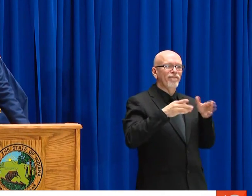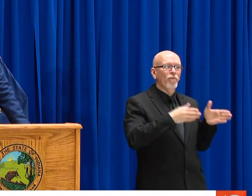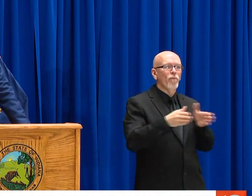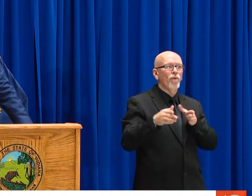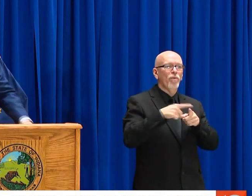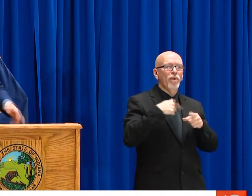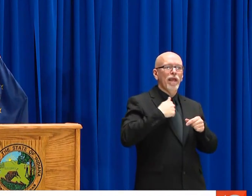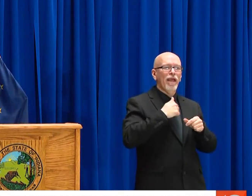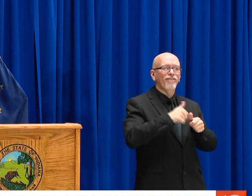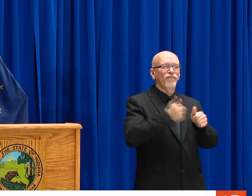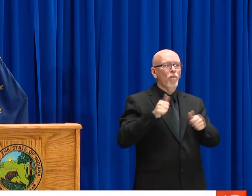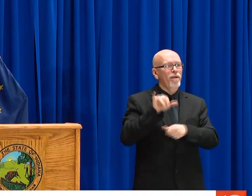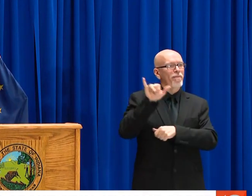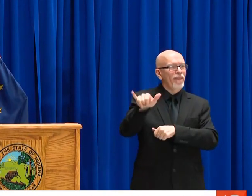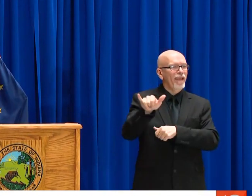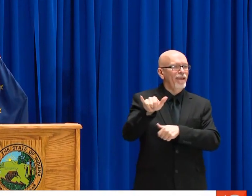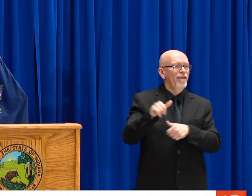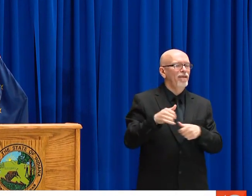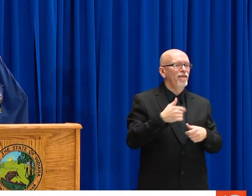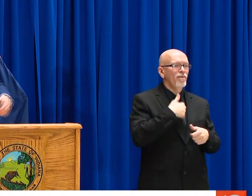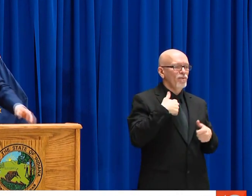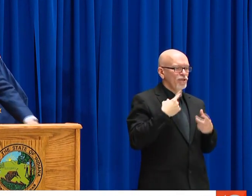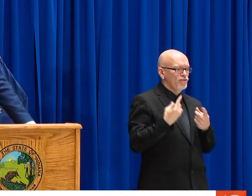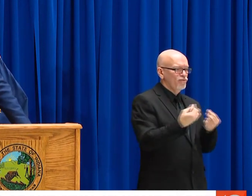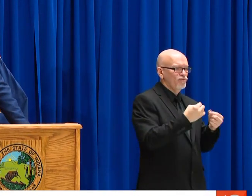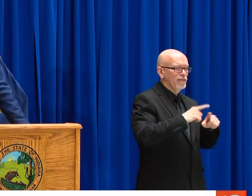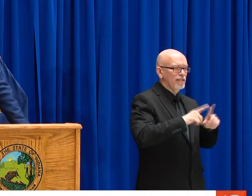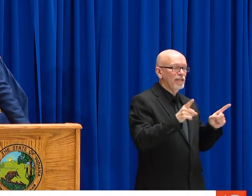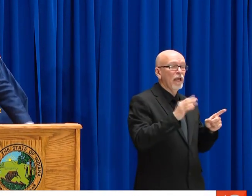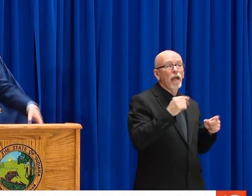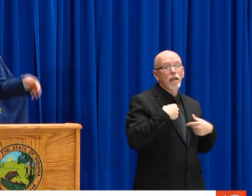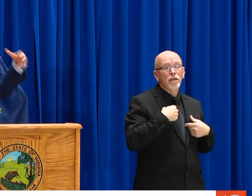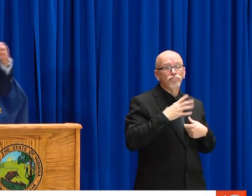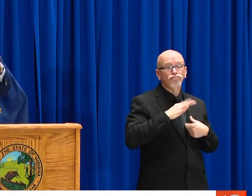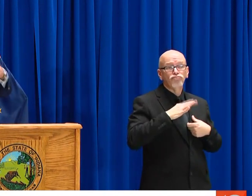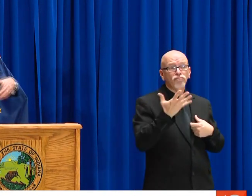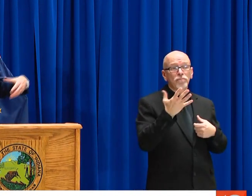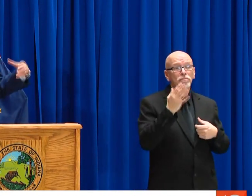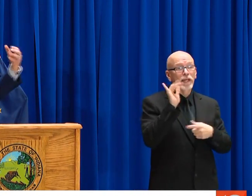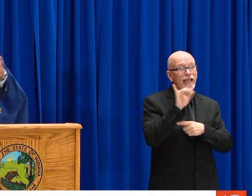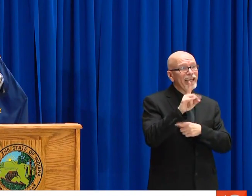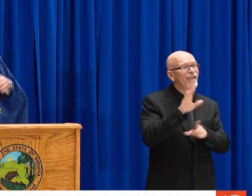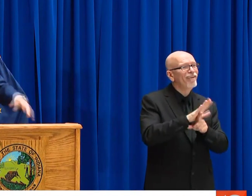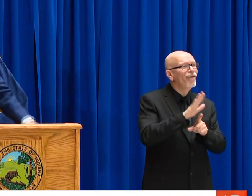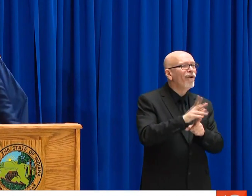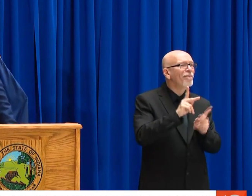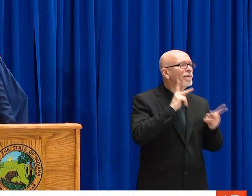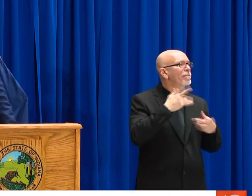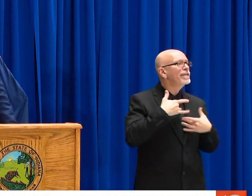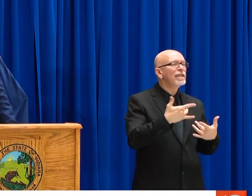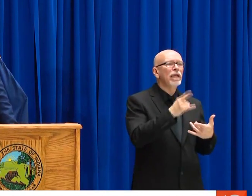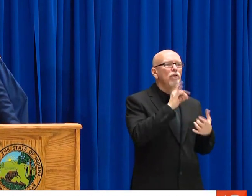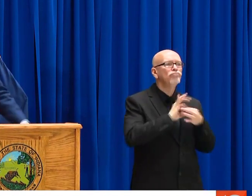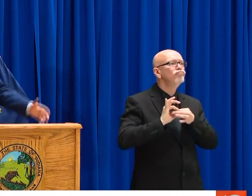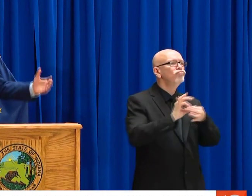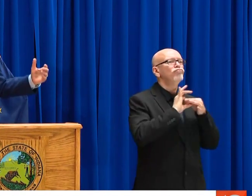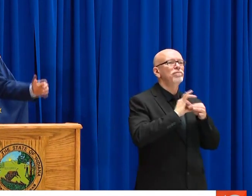OVER A CENTER. WE ARE NOT THERE BECAUSE WE ARE TAKING SOME INNOVATIVE, BOLD